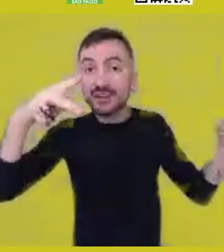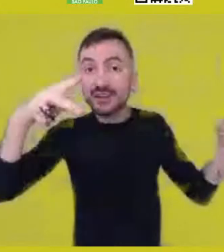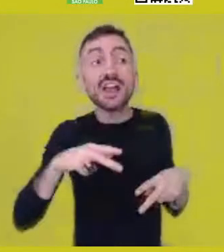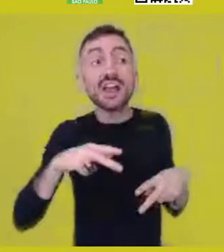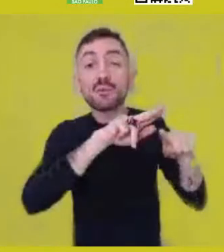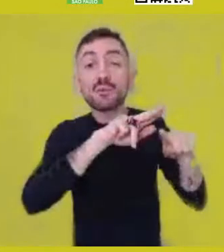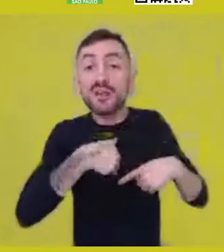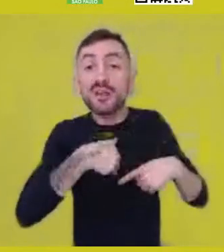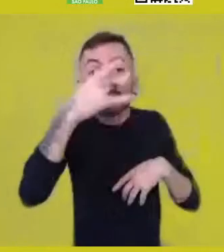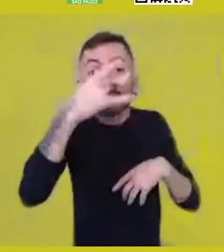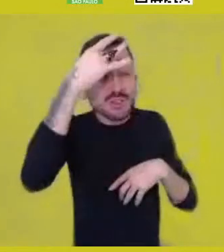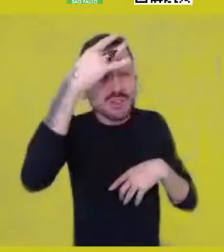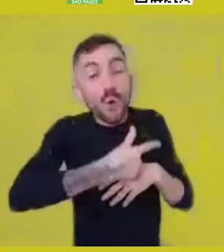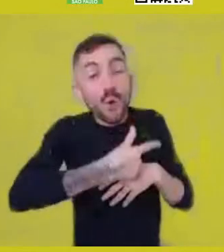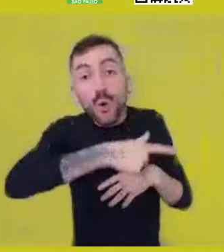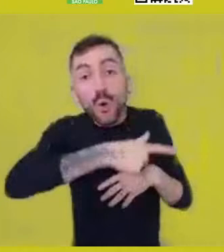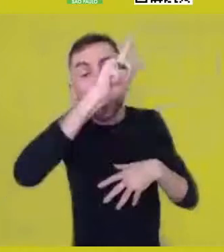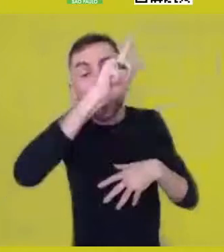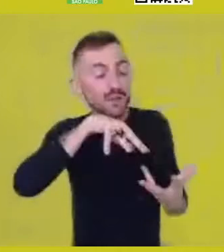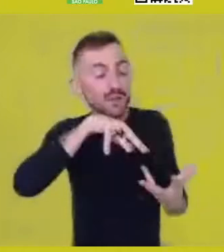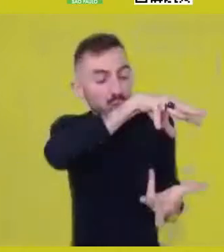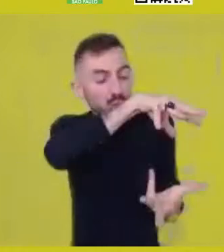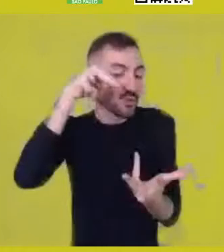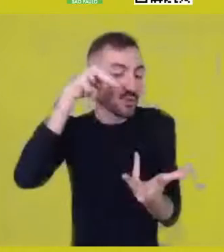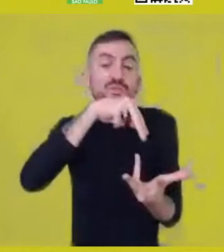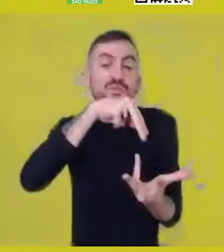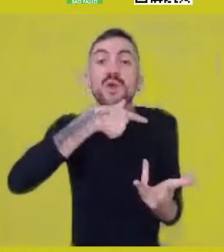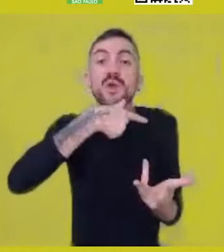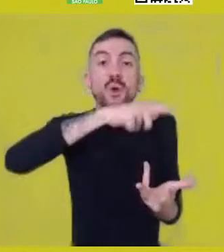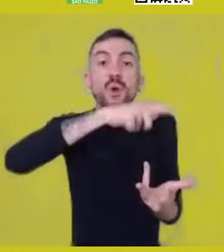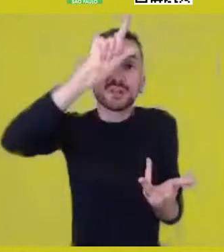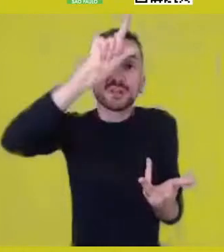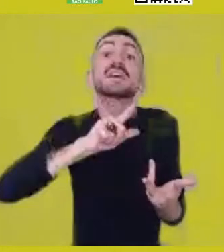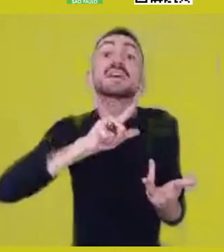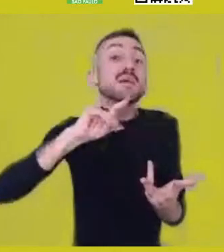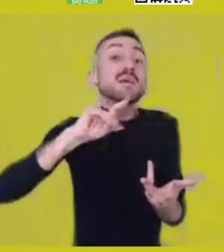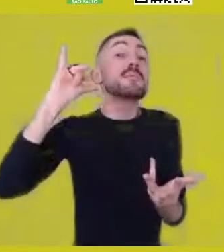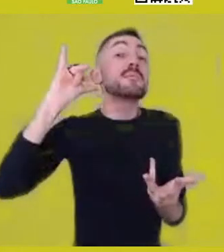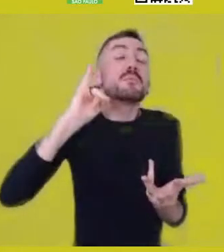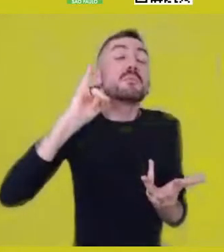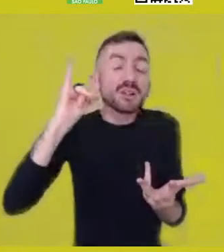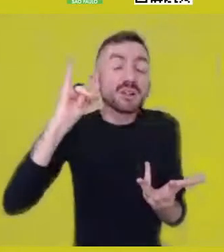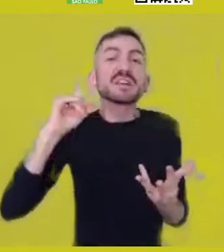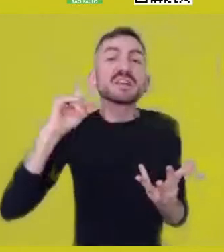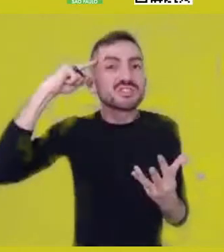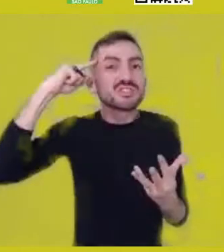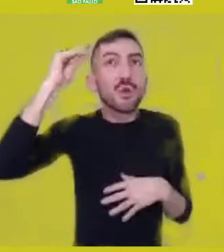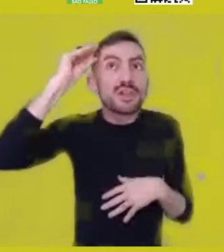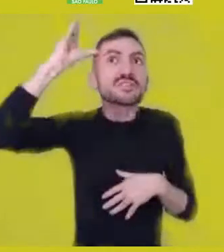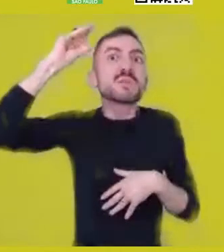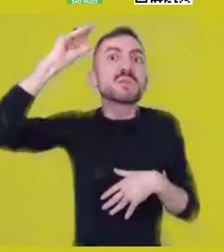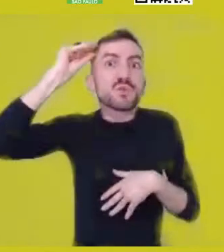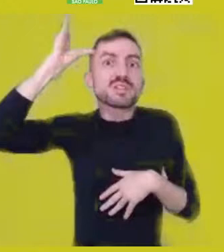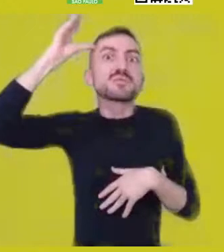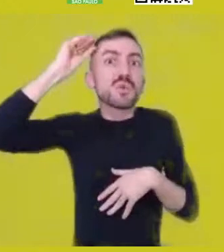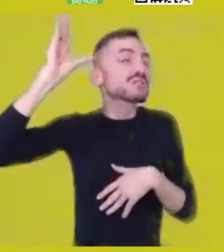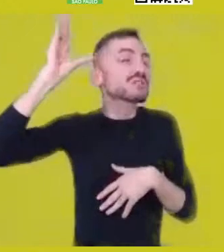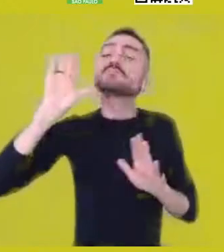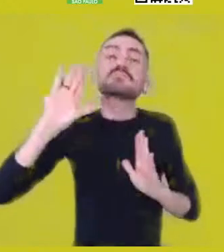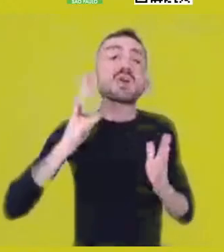occupy themselves with the production of the individual in the world. And it’s this ontological condition of the being,